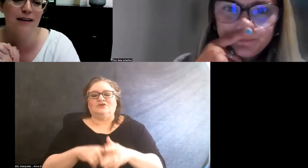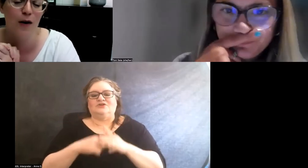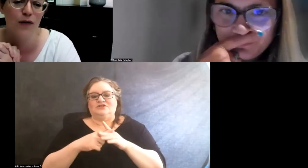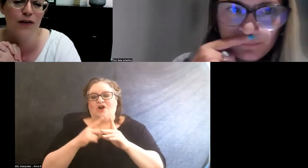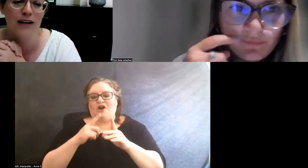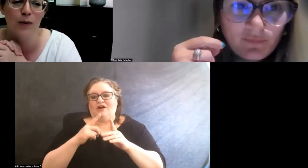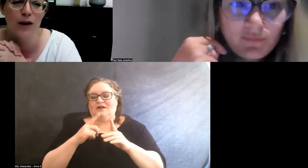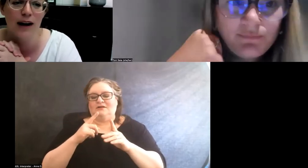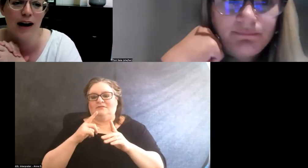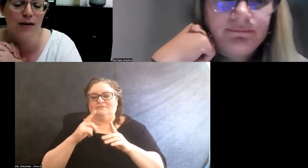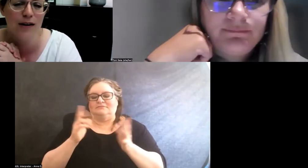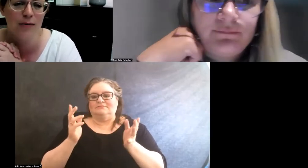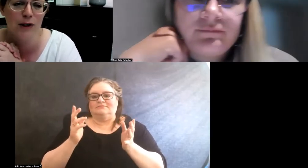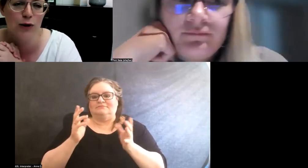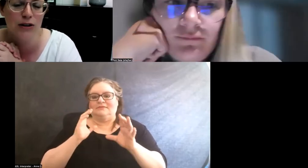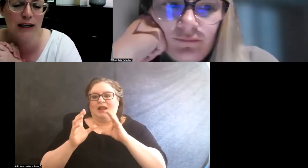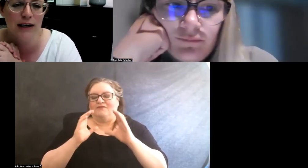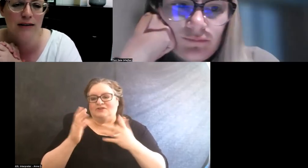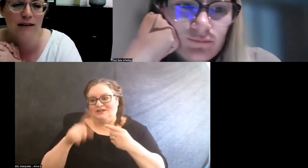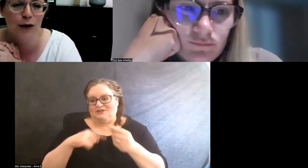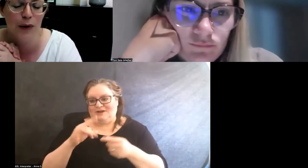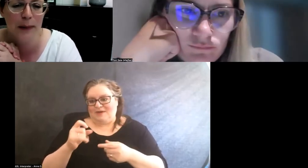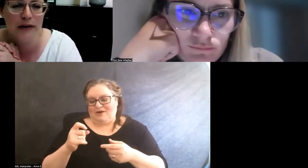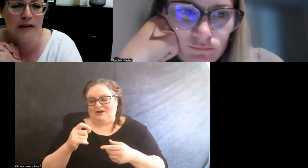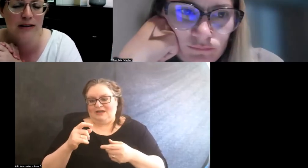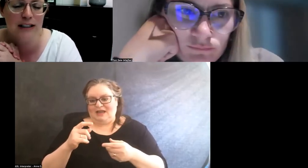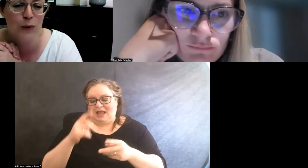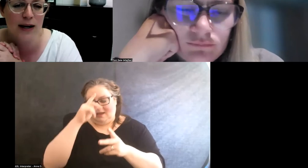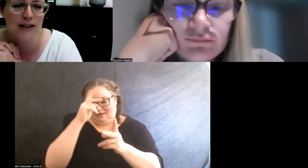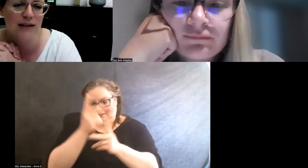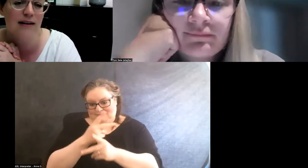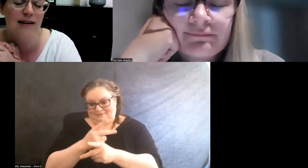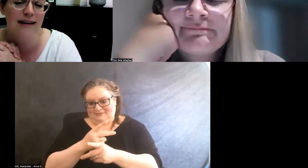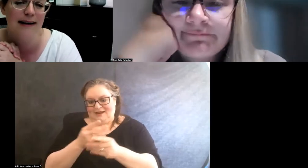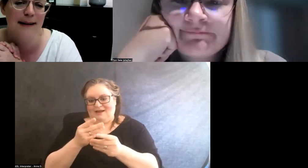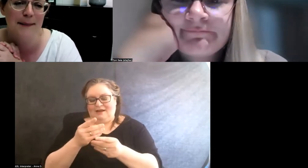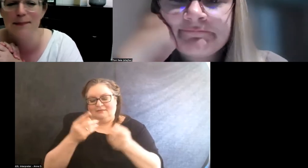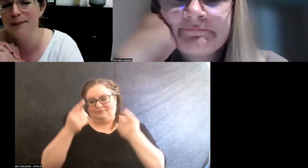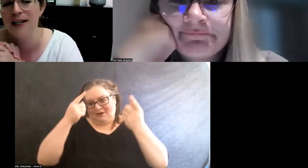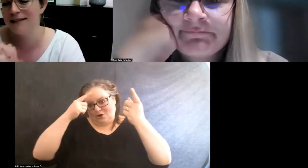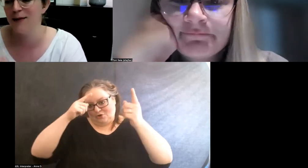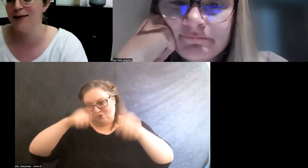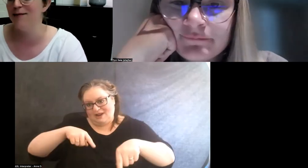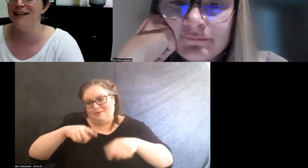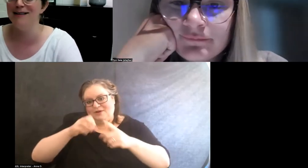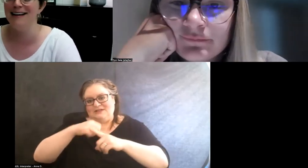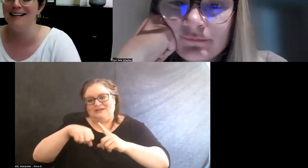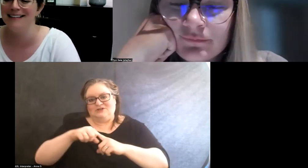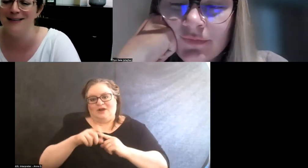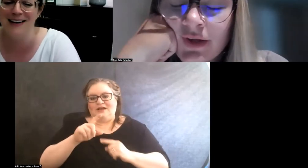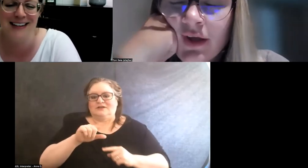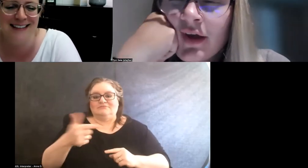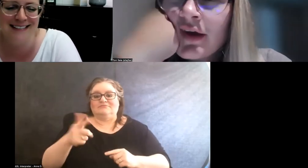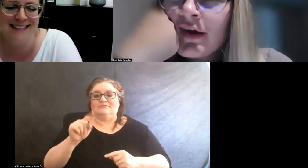and hopefully work out a mutually agreeable situation. But Toni, what do you think? Do you have any?